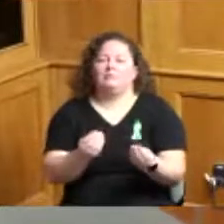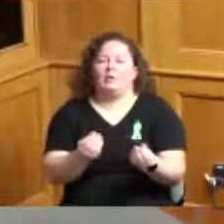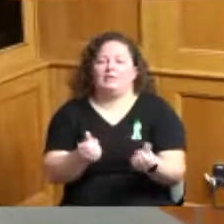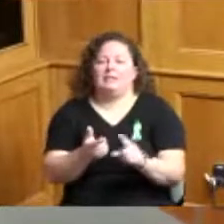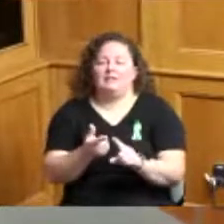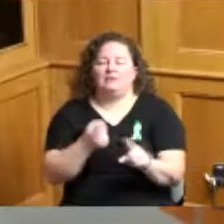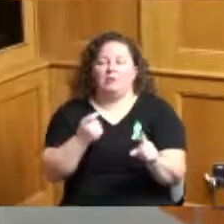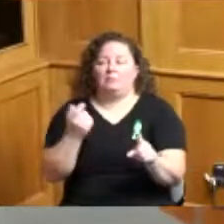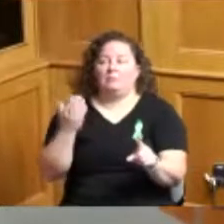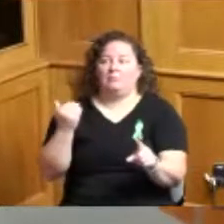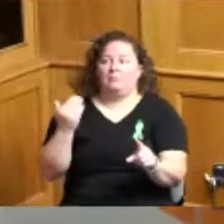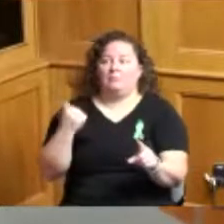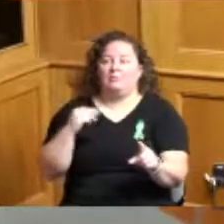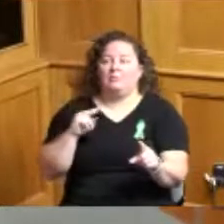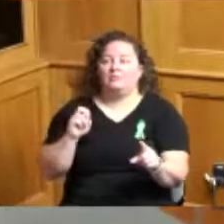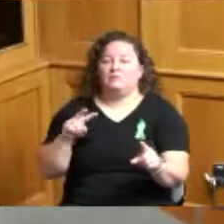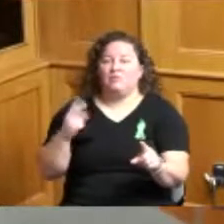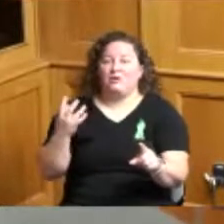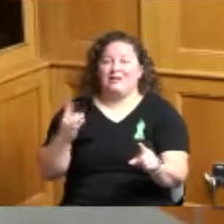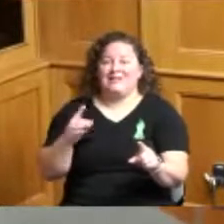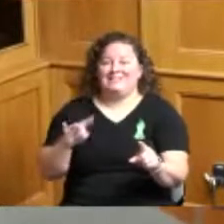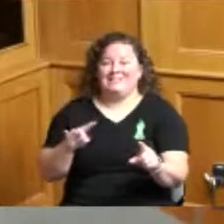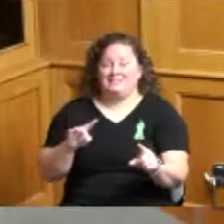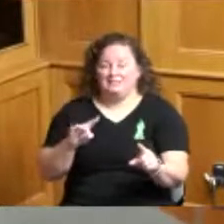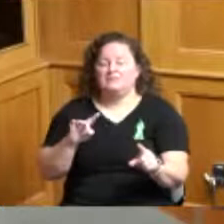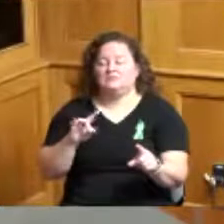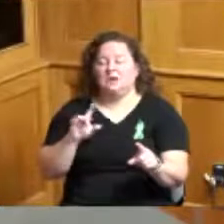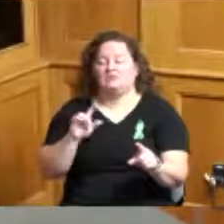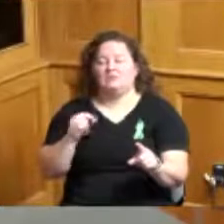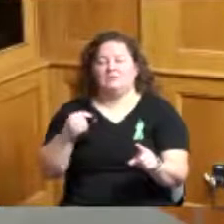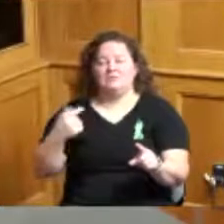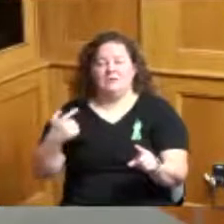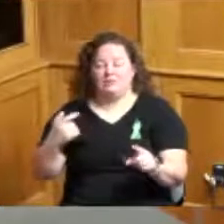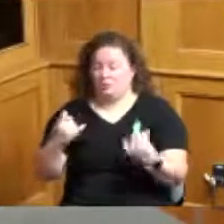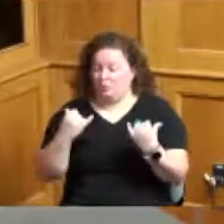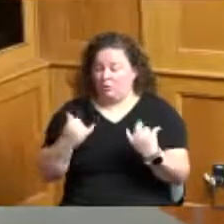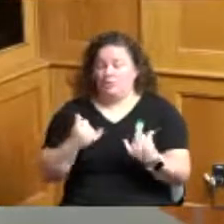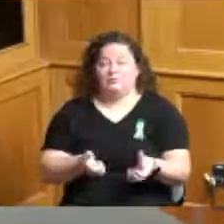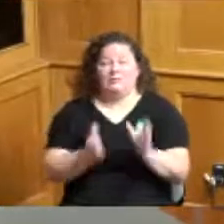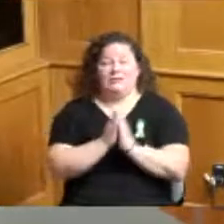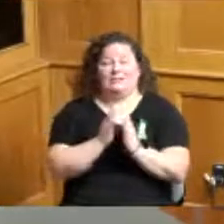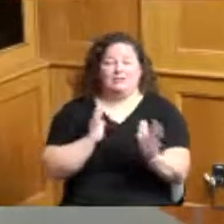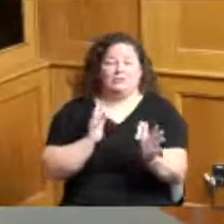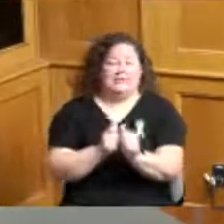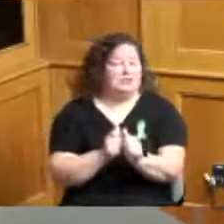of 2021 so this current request is really just to catch us up and certify the additional charges